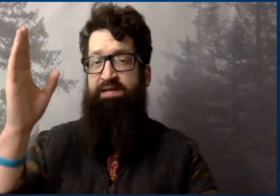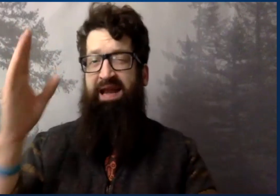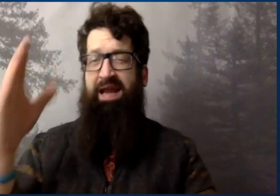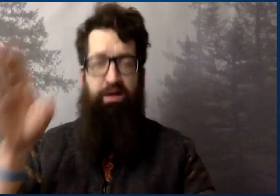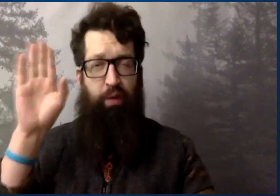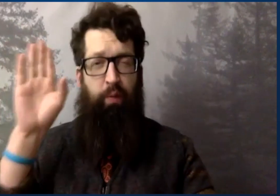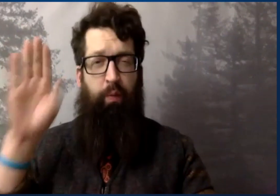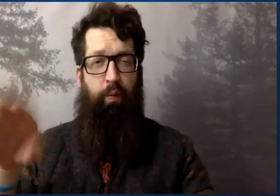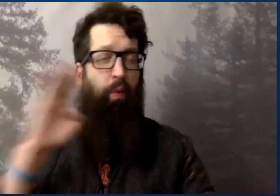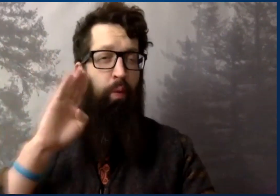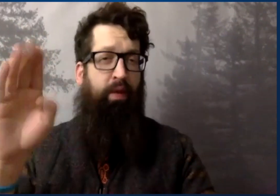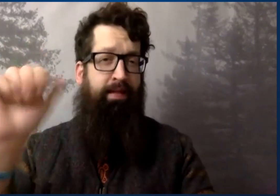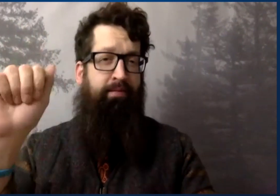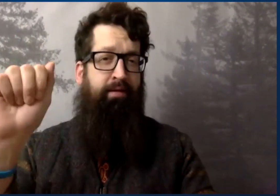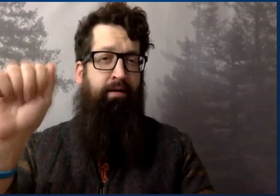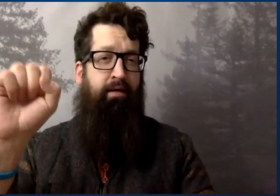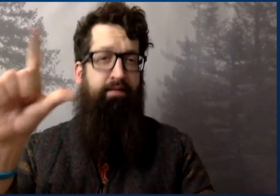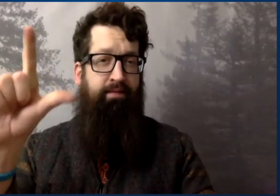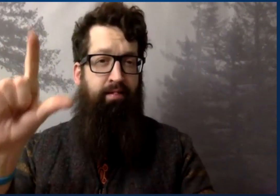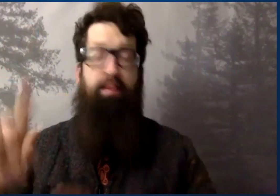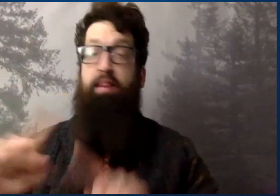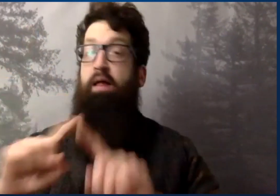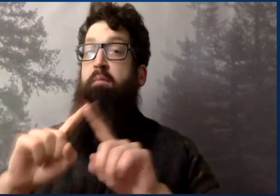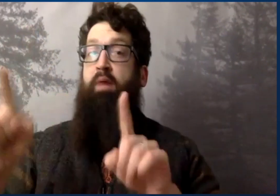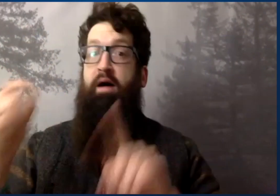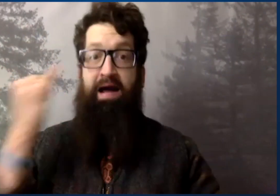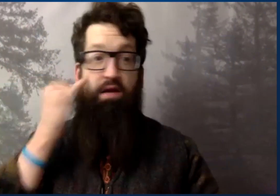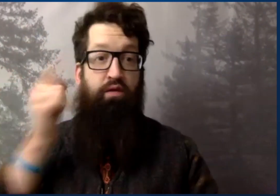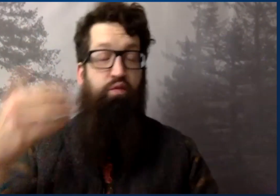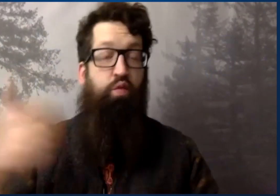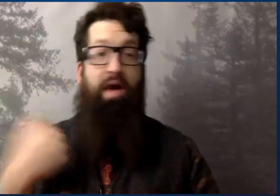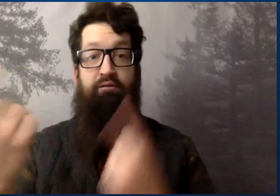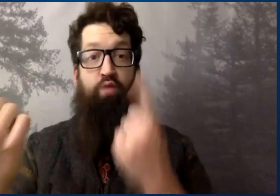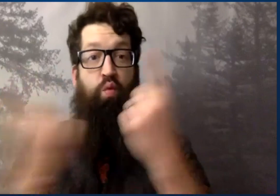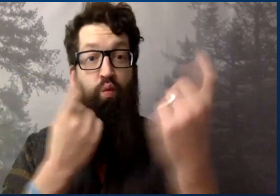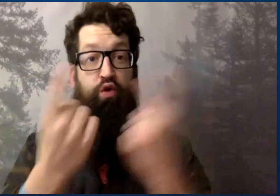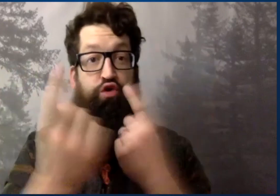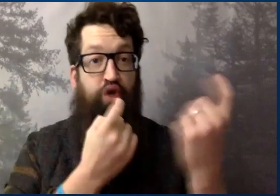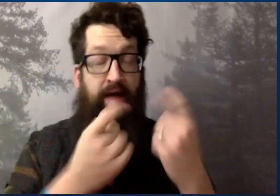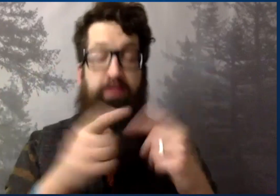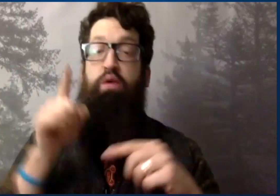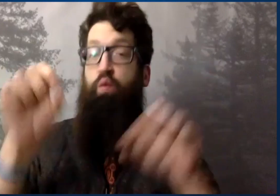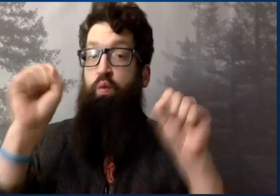To let you know, my presentation is actually going to be an ASL,